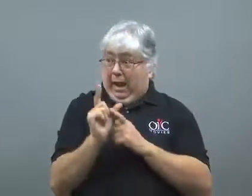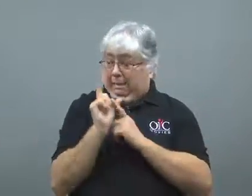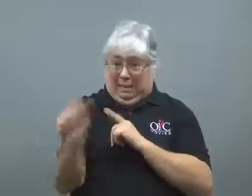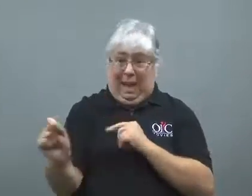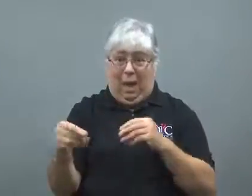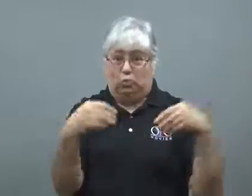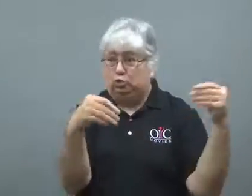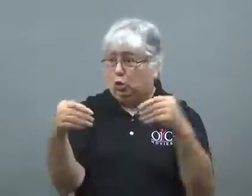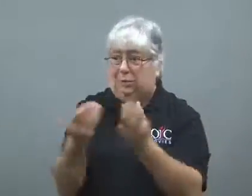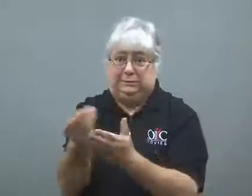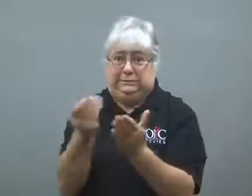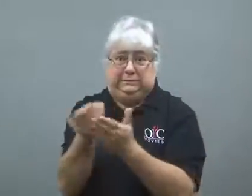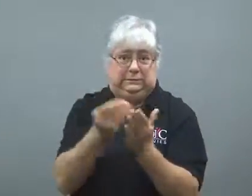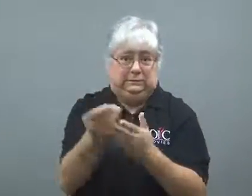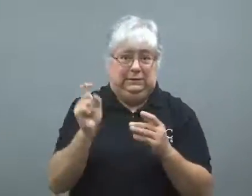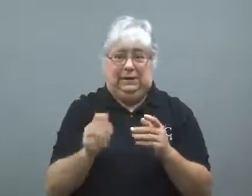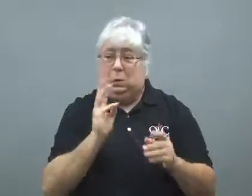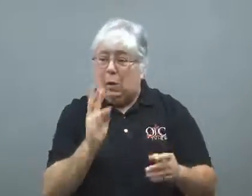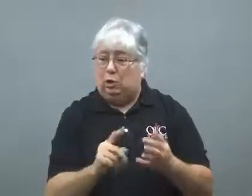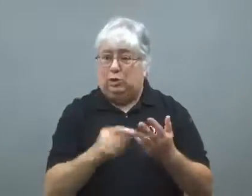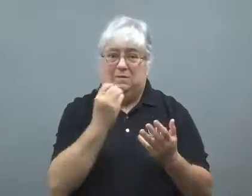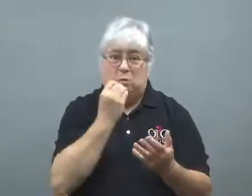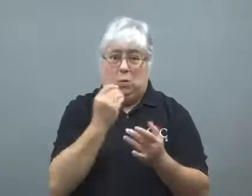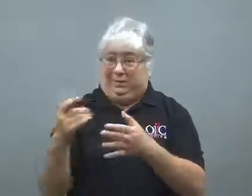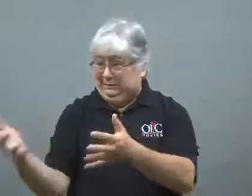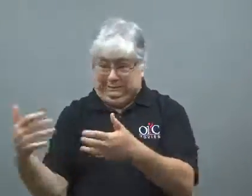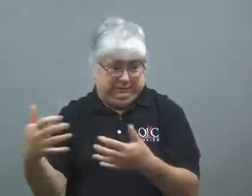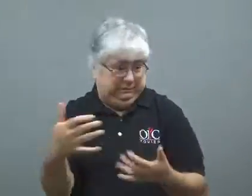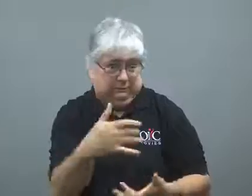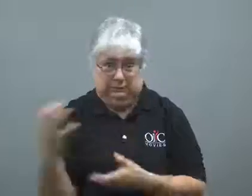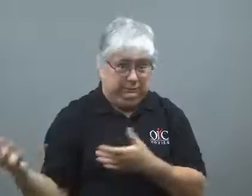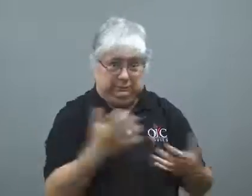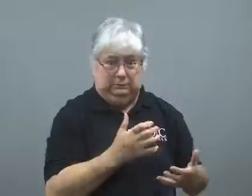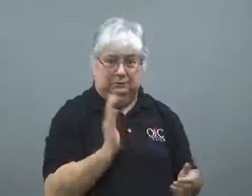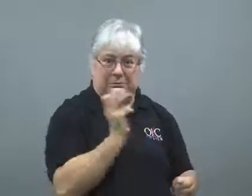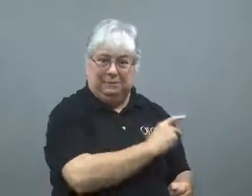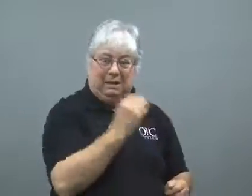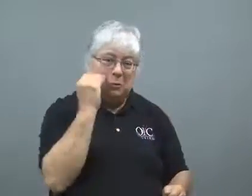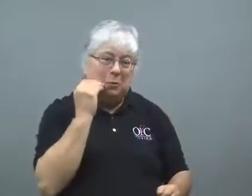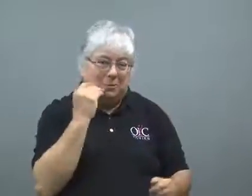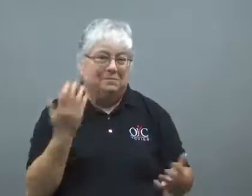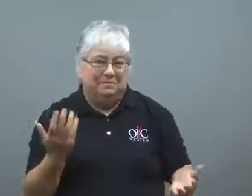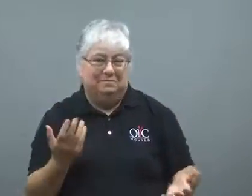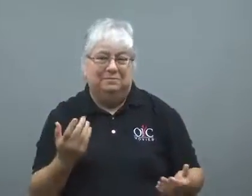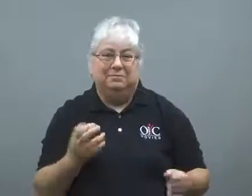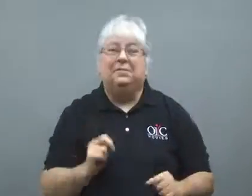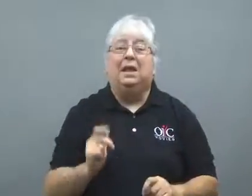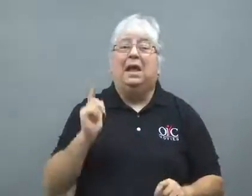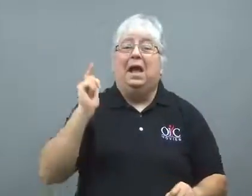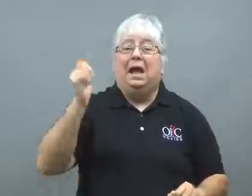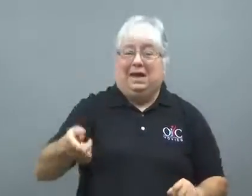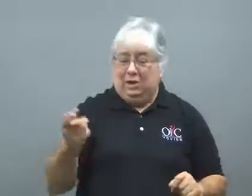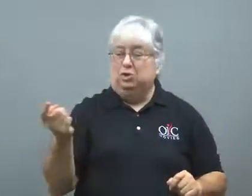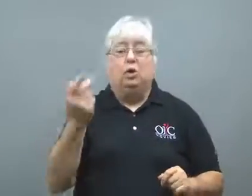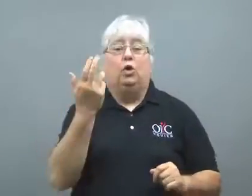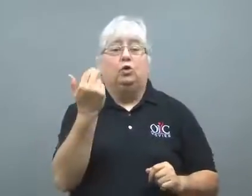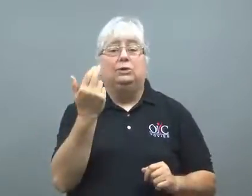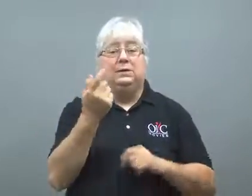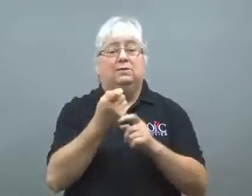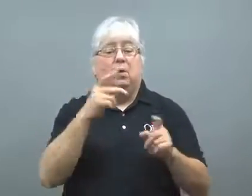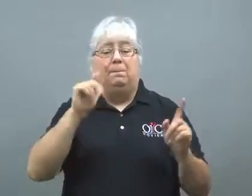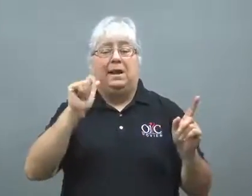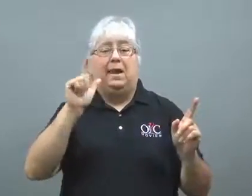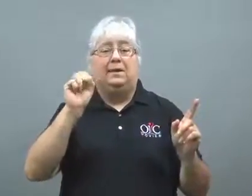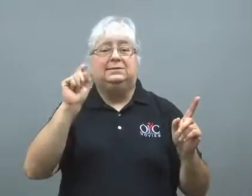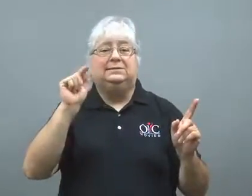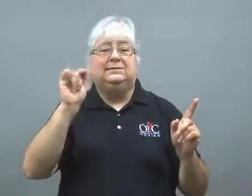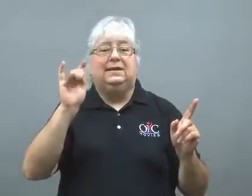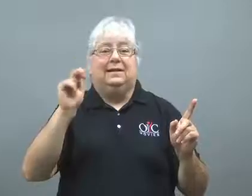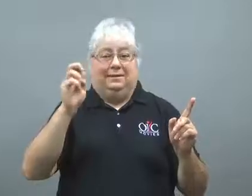rushed out to get water, food and necessities to take home.